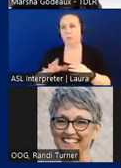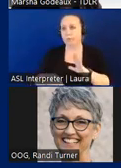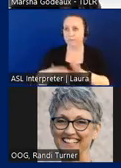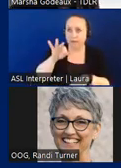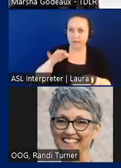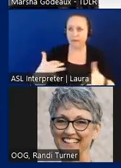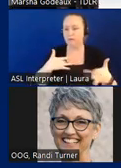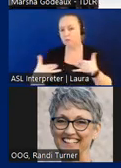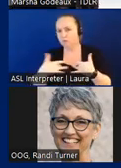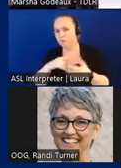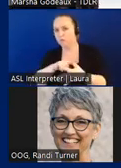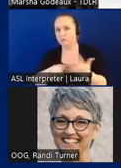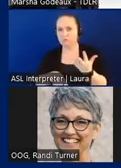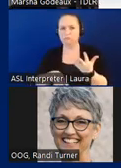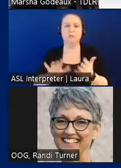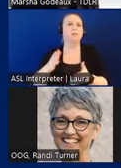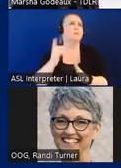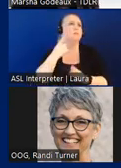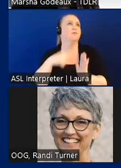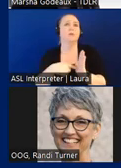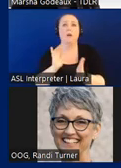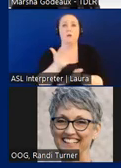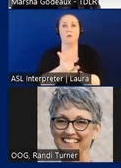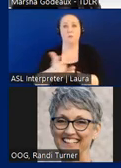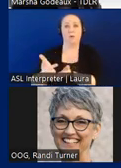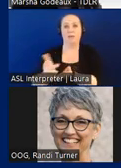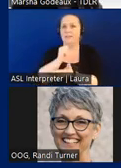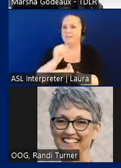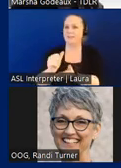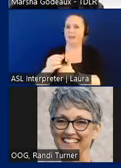Say our parking lot example didn't notate the van accessible signage is being provided,